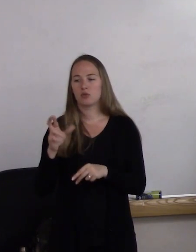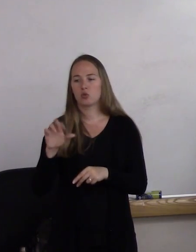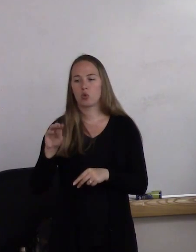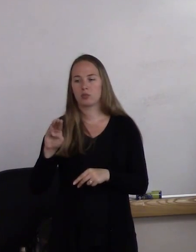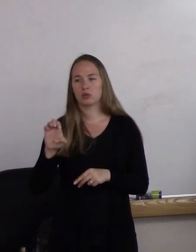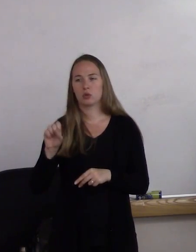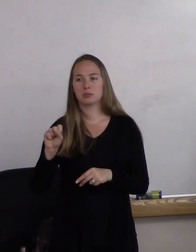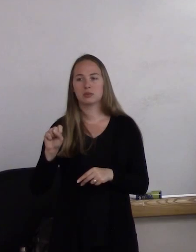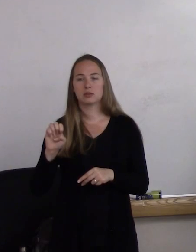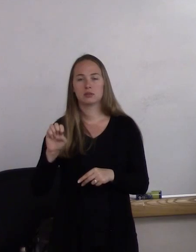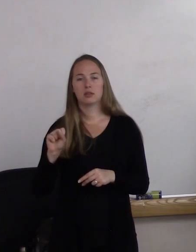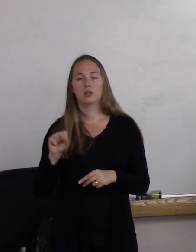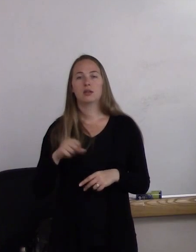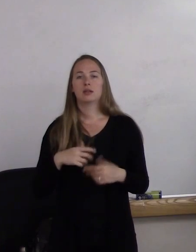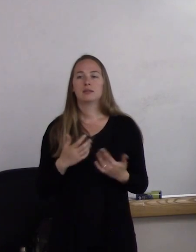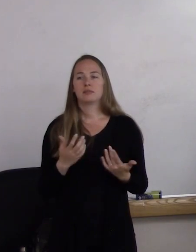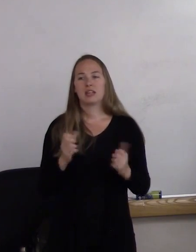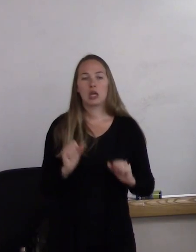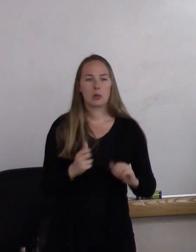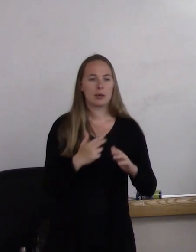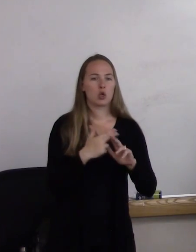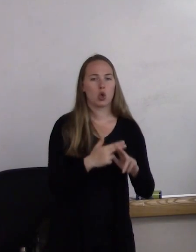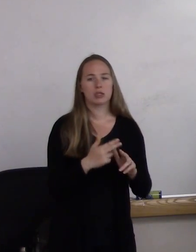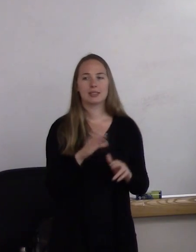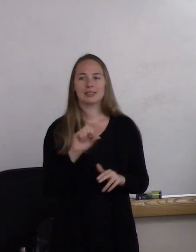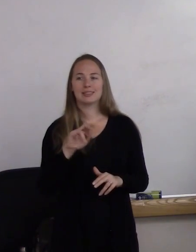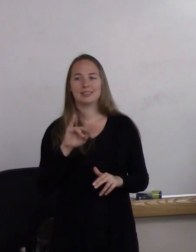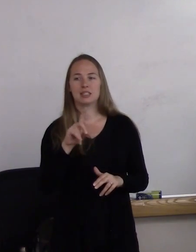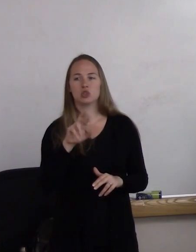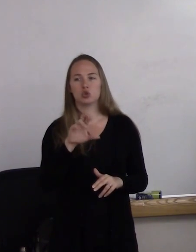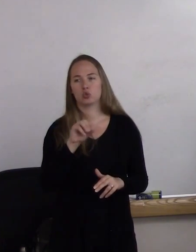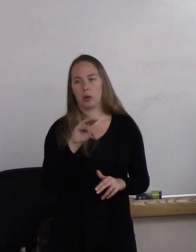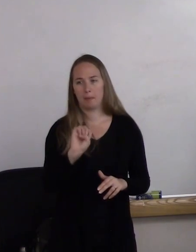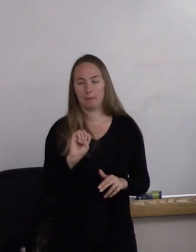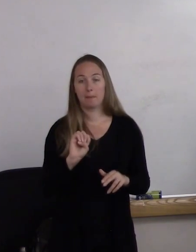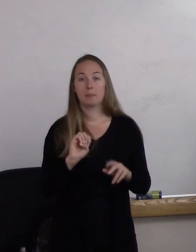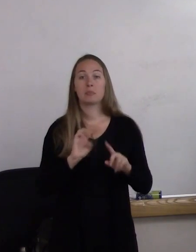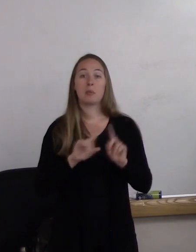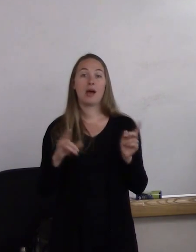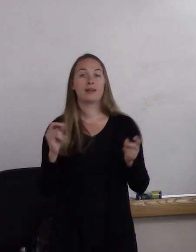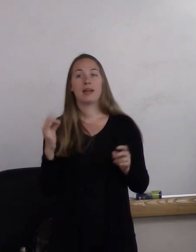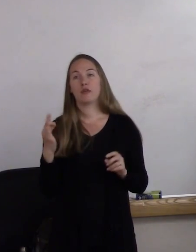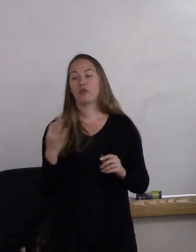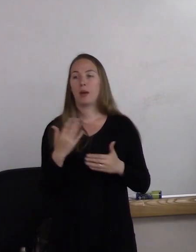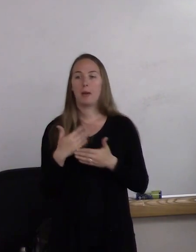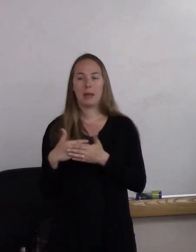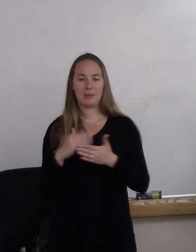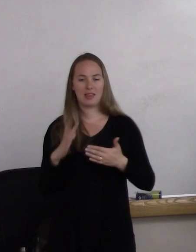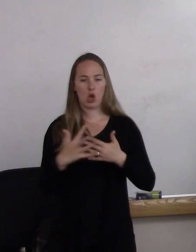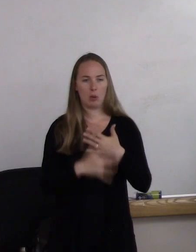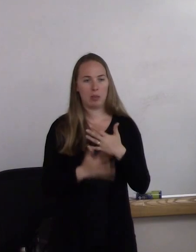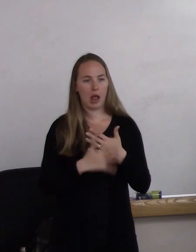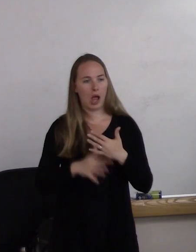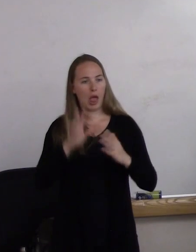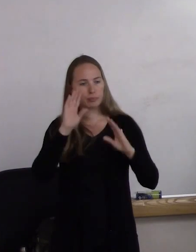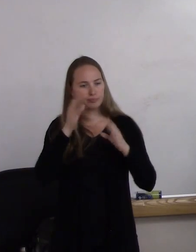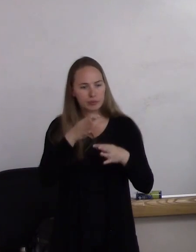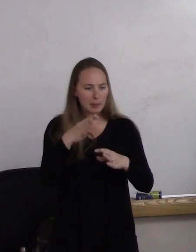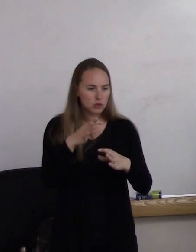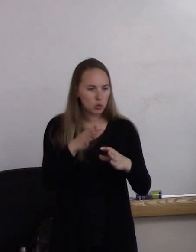like Turner's syndrome or Klinefelter's syndrome. So even if we took a baby's blood and looked under the microscope at their genetic makeup,